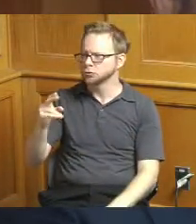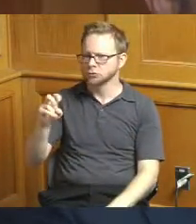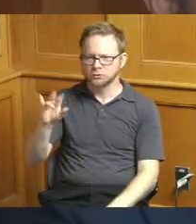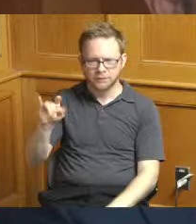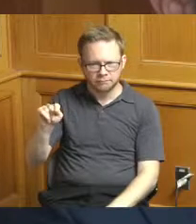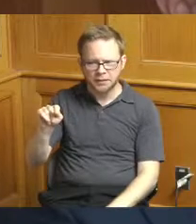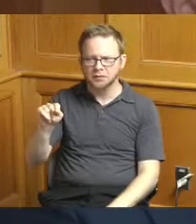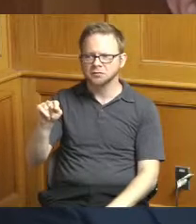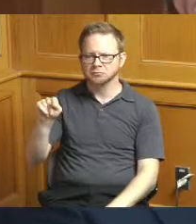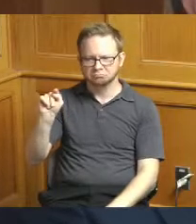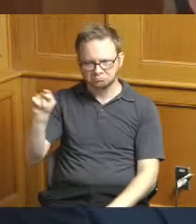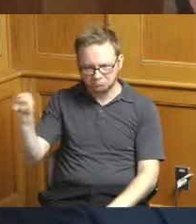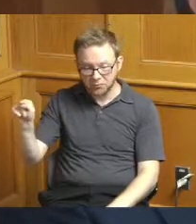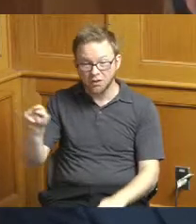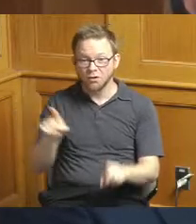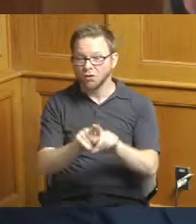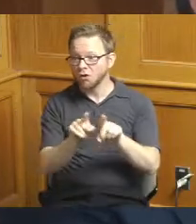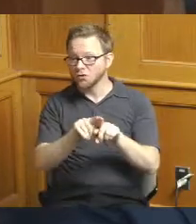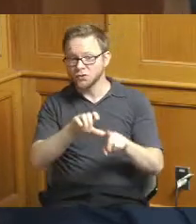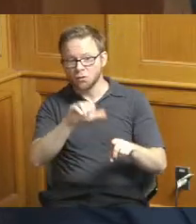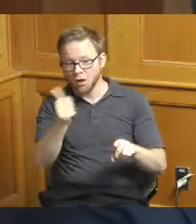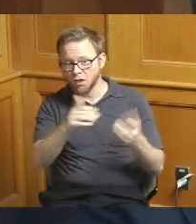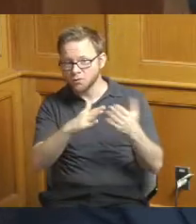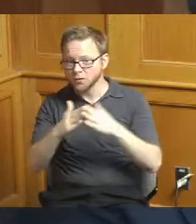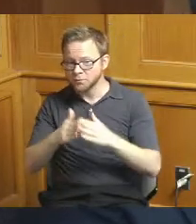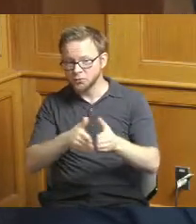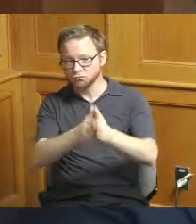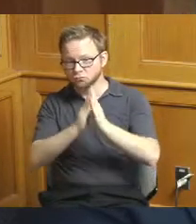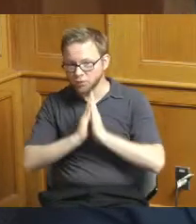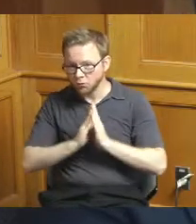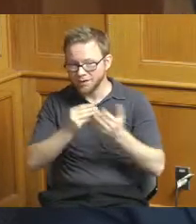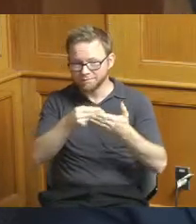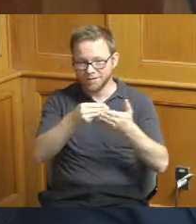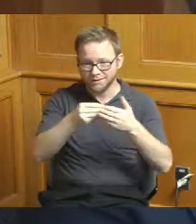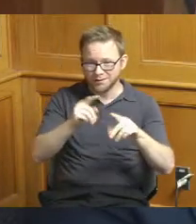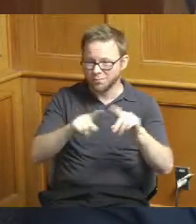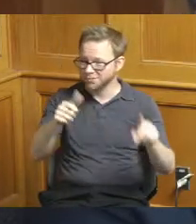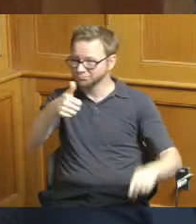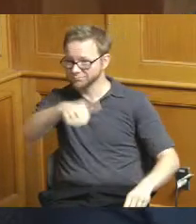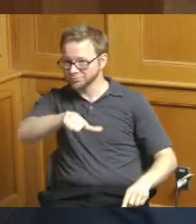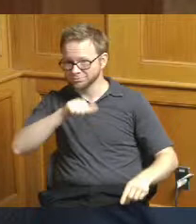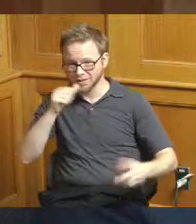folks that requested funding didn't get it and hopefully they can request funding in the future